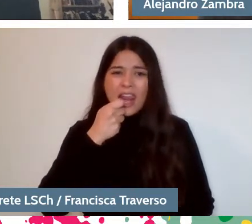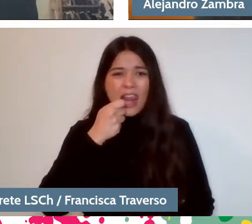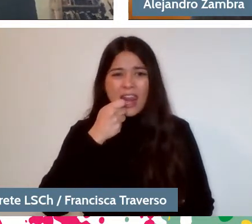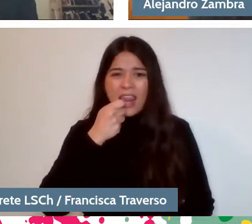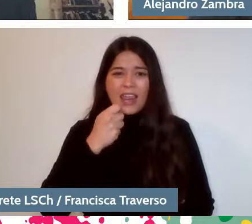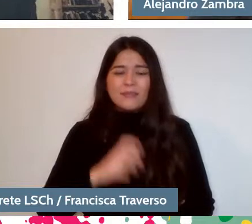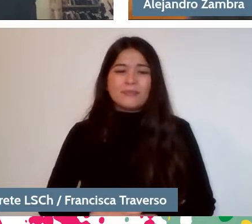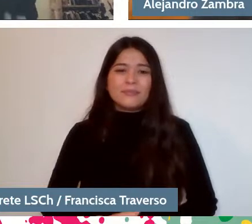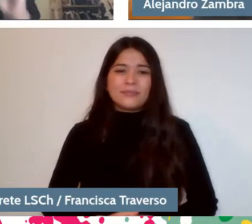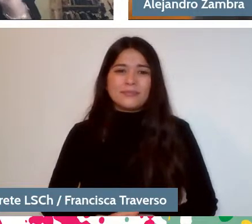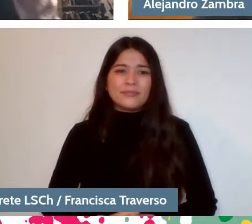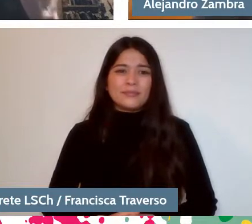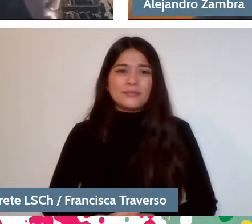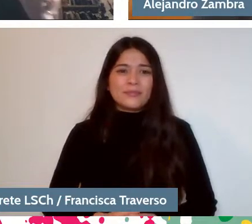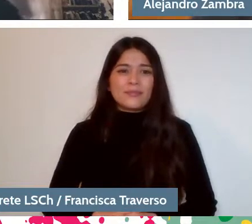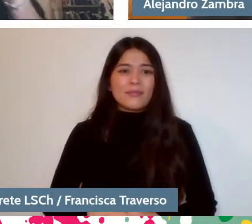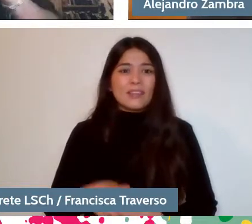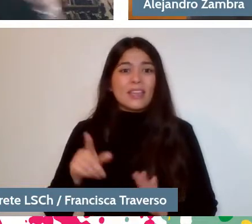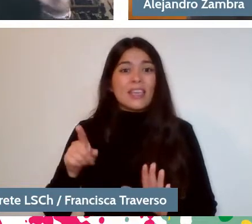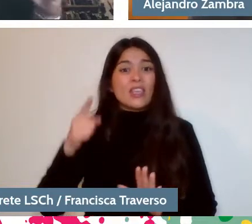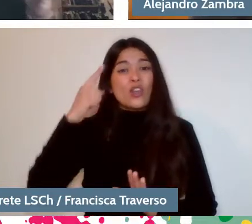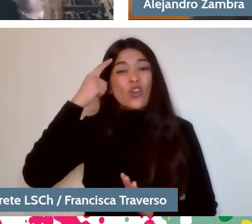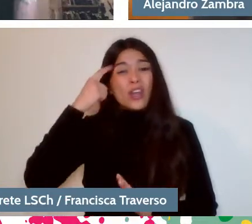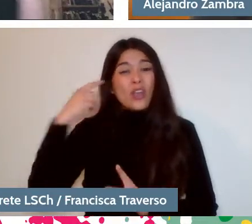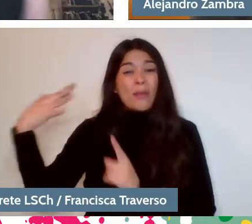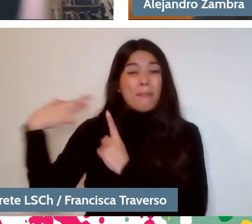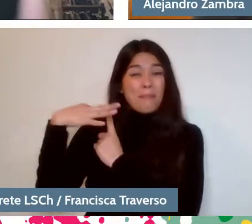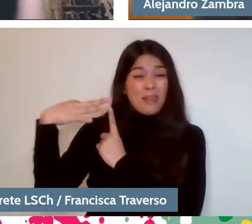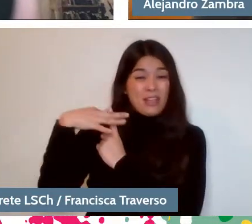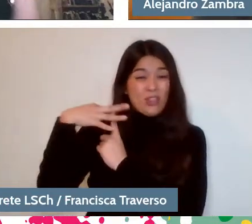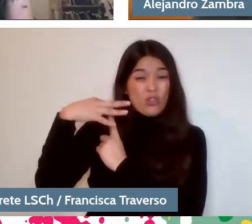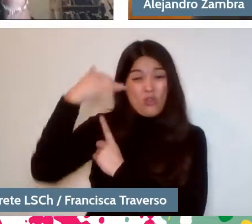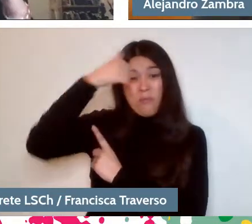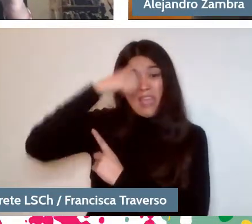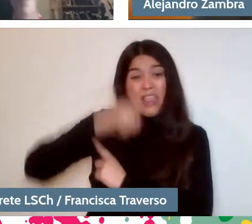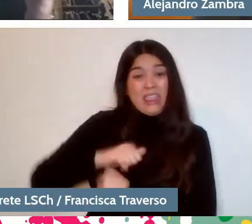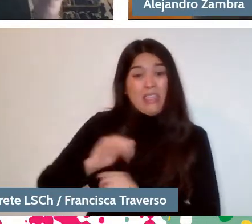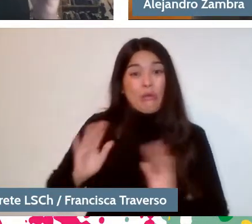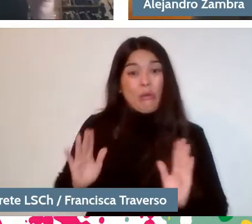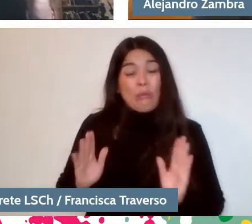And I guess that they must have told me off a lot, maybe they punished me, but because I don't have a memory of an after,